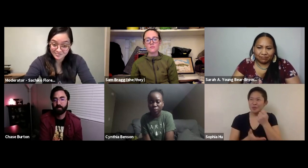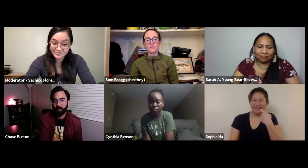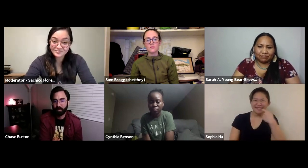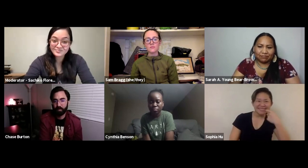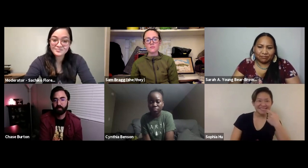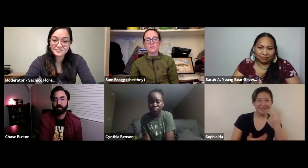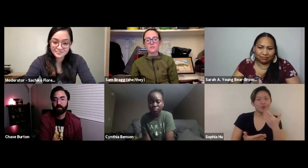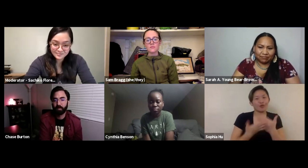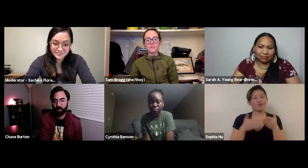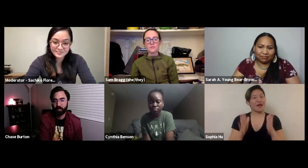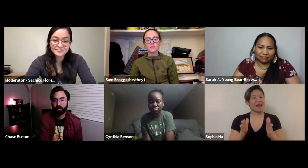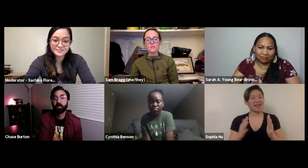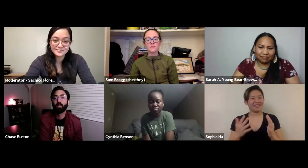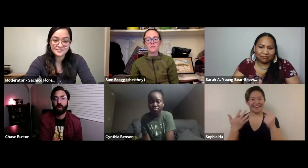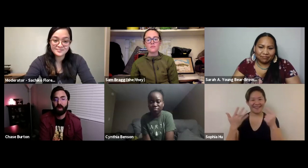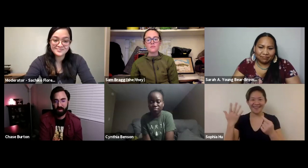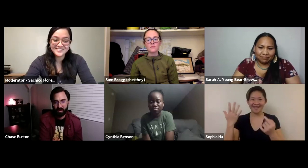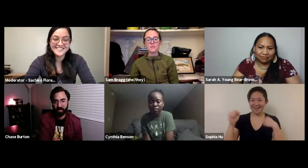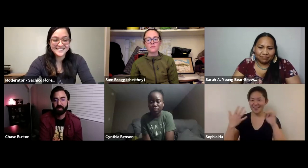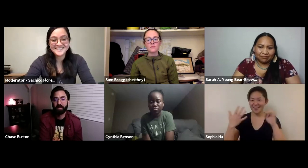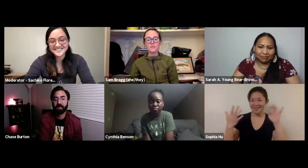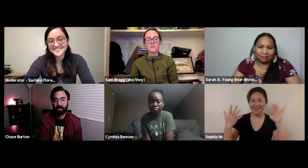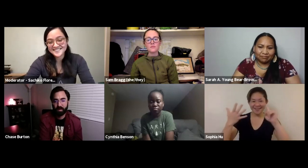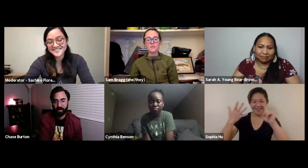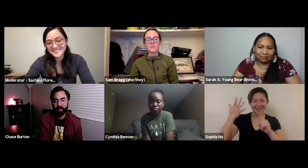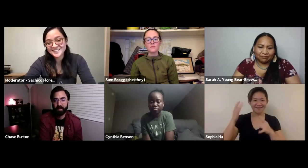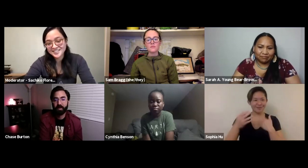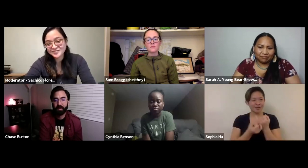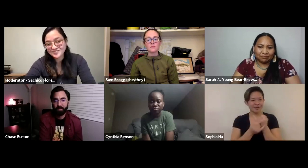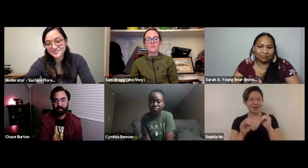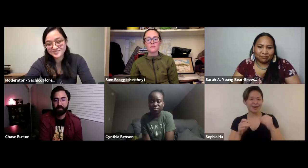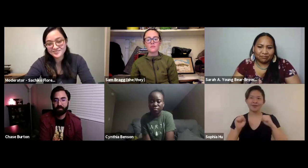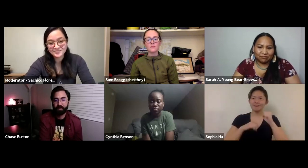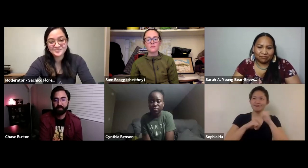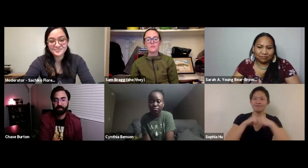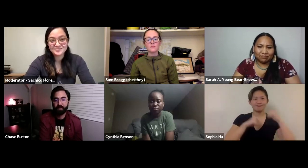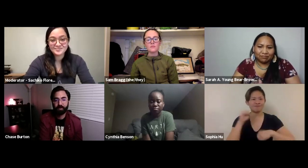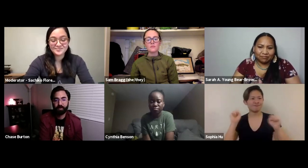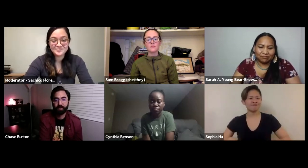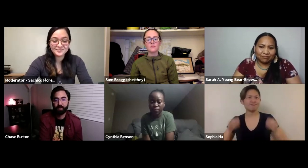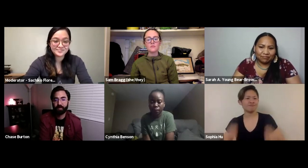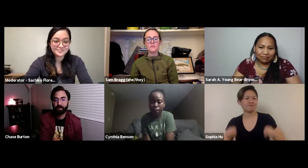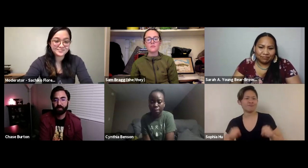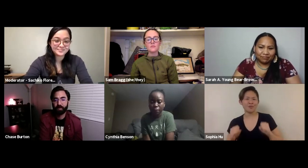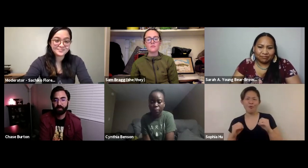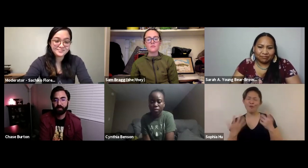to learn and then you almost become addicted to it in a good way and you feel more independent.